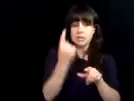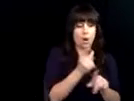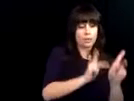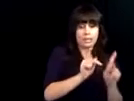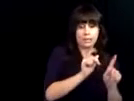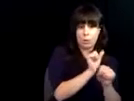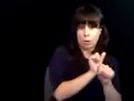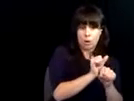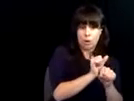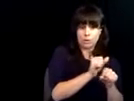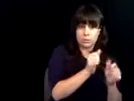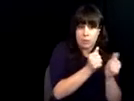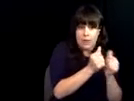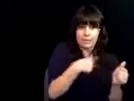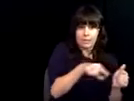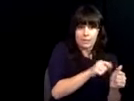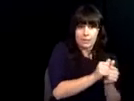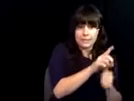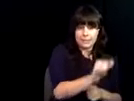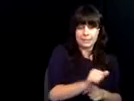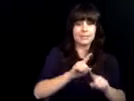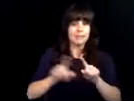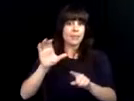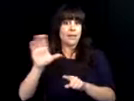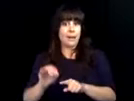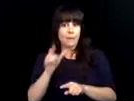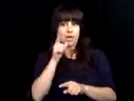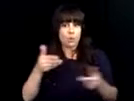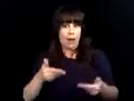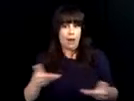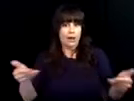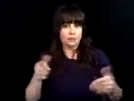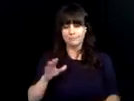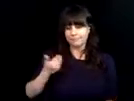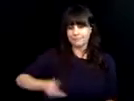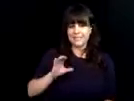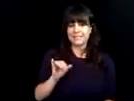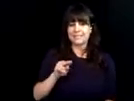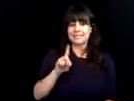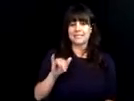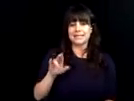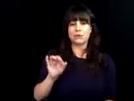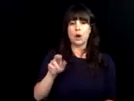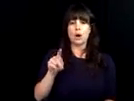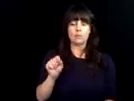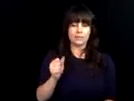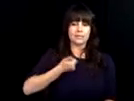outstanding outcomes. Not only for our individuals but also for the companies that hire them.